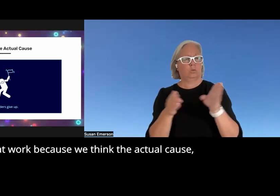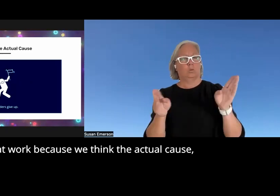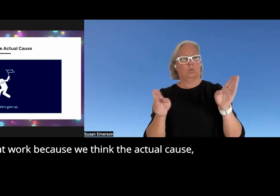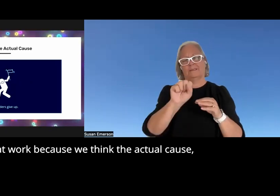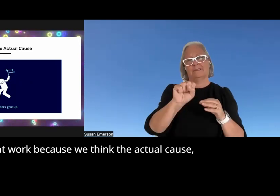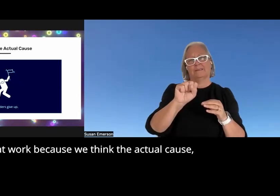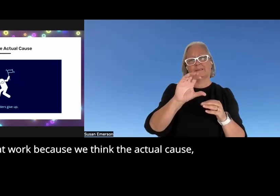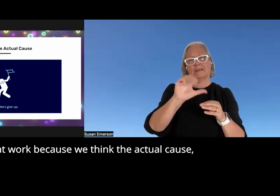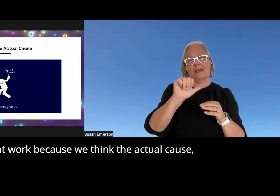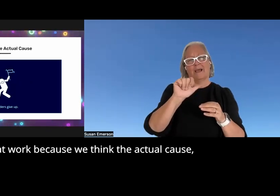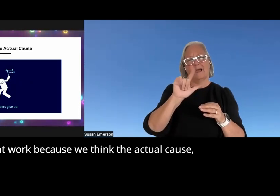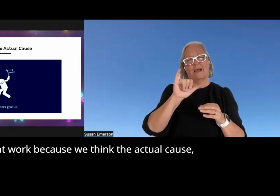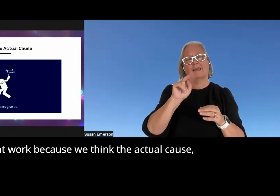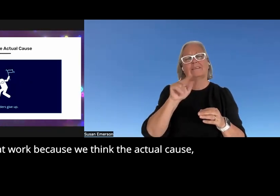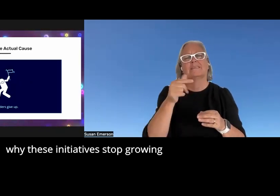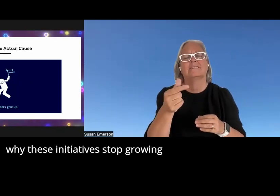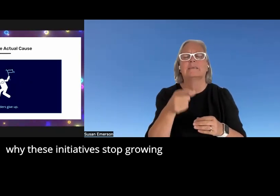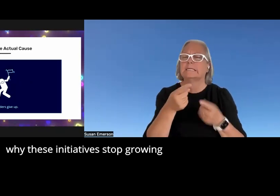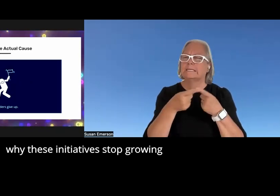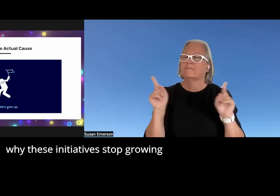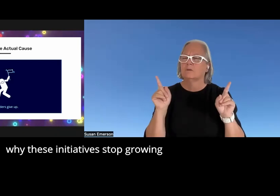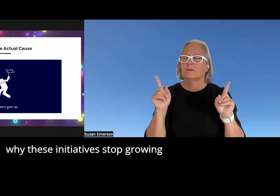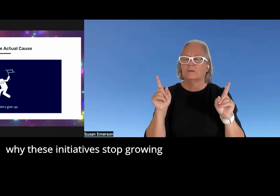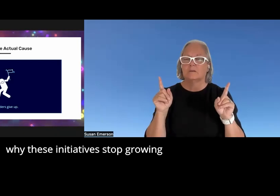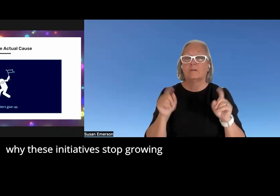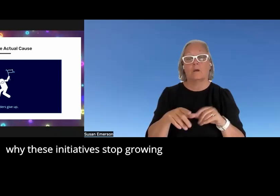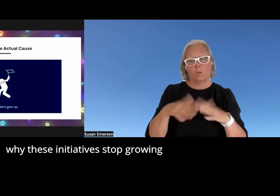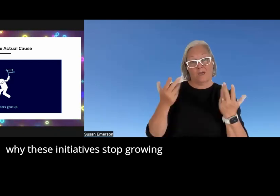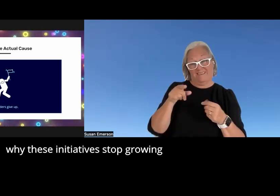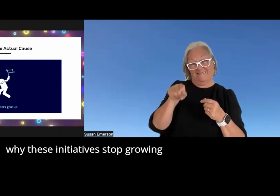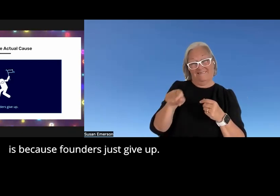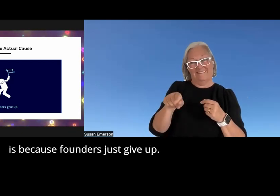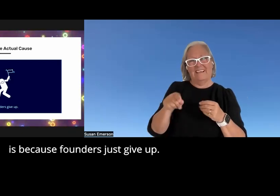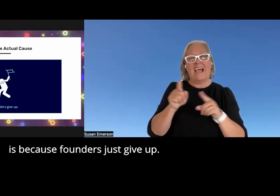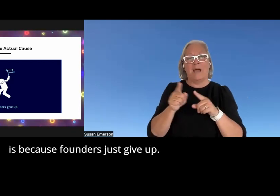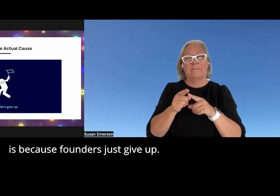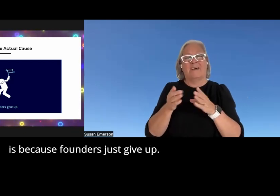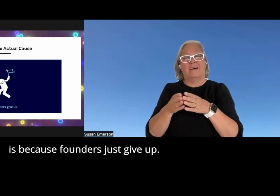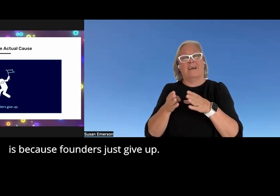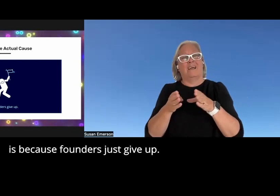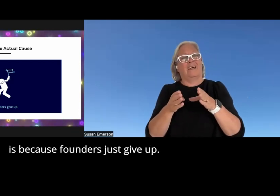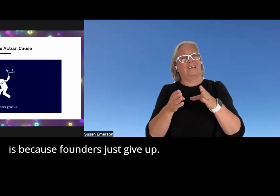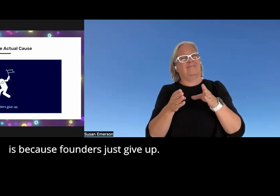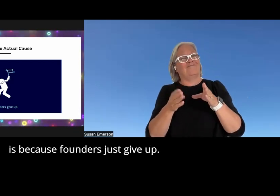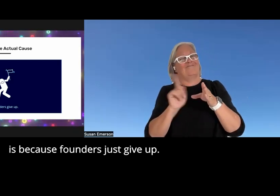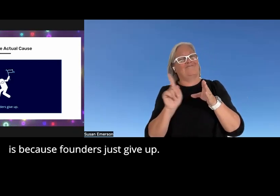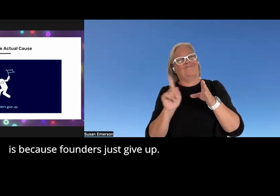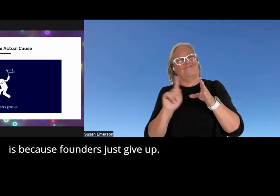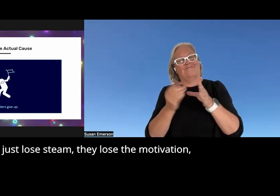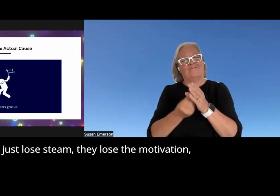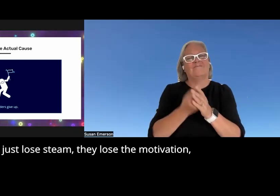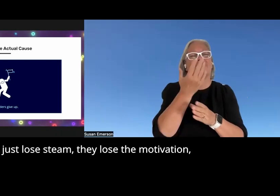think the actual cause why these initiatives stop growing is because Founders just give up they just